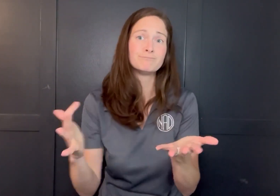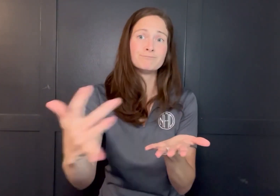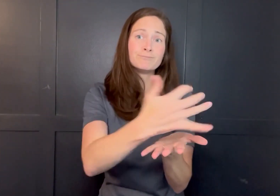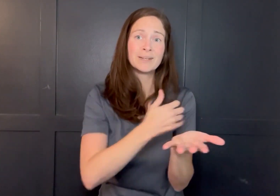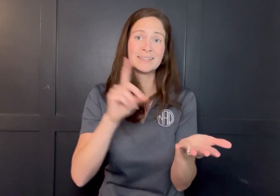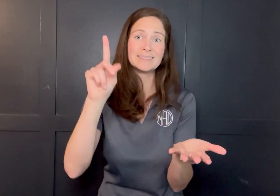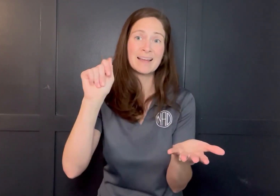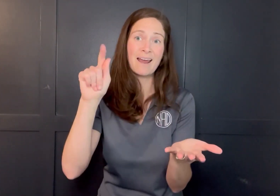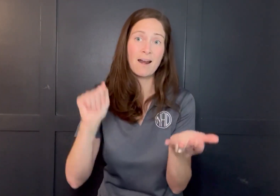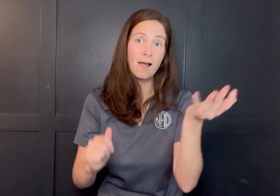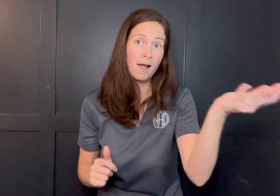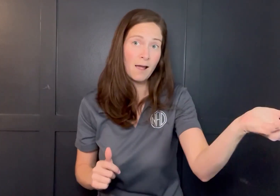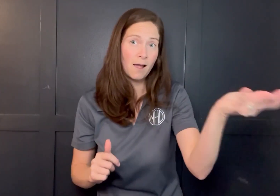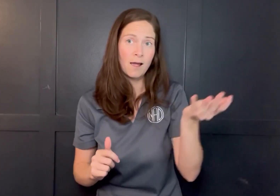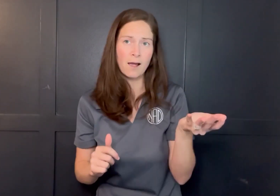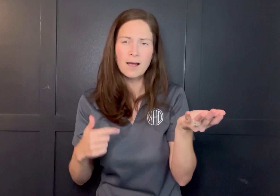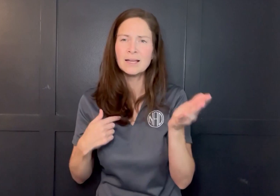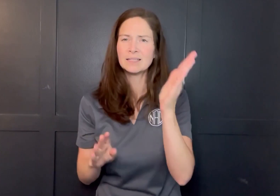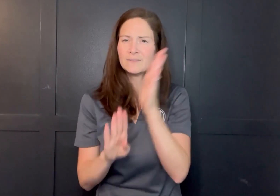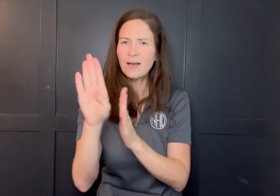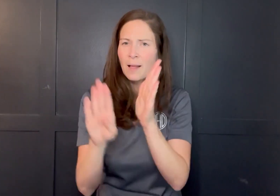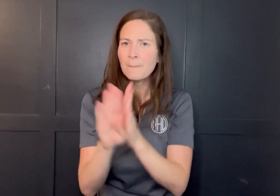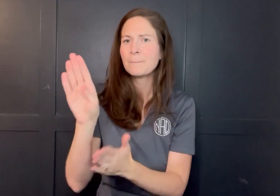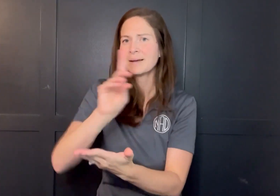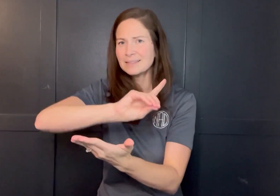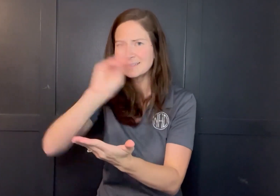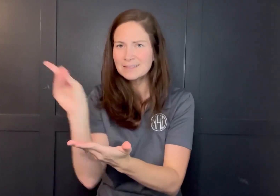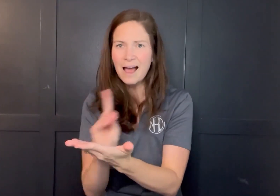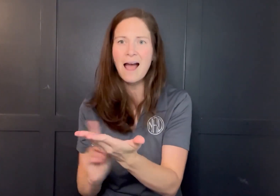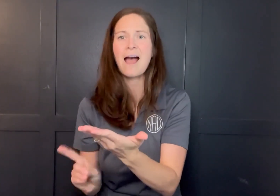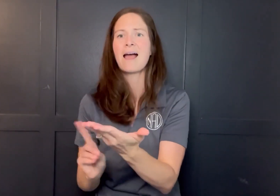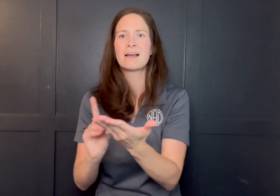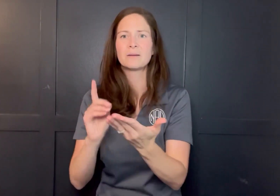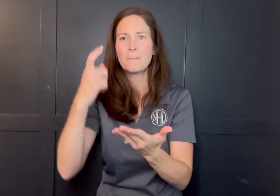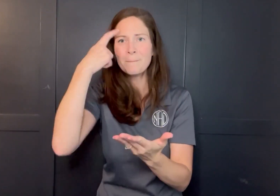The resulting data will aid in developing and designing